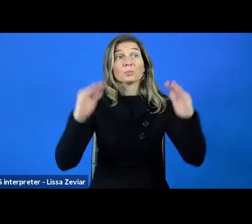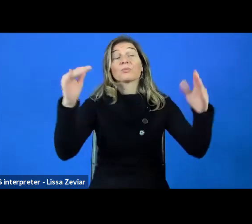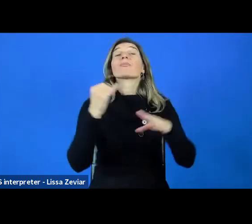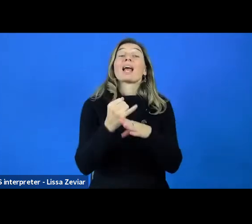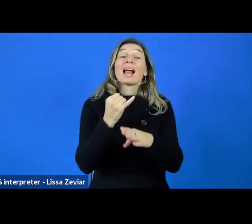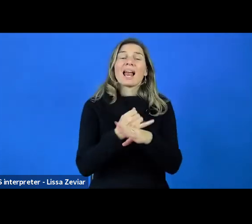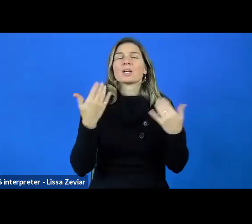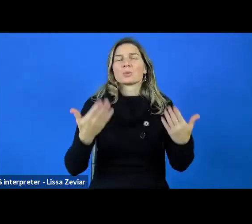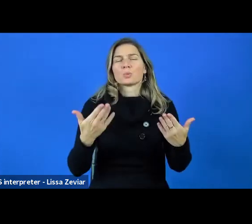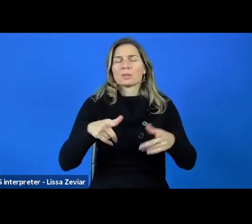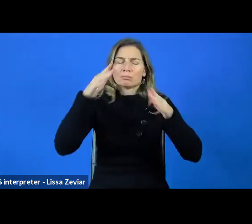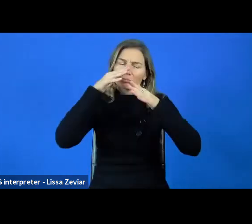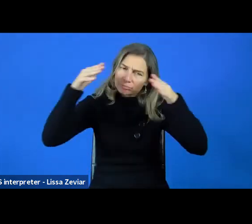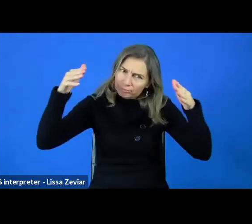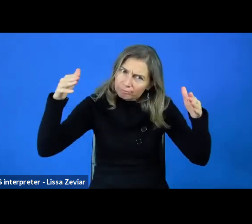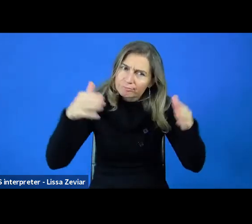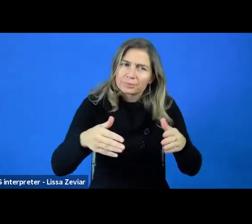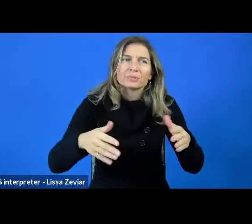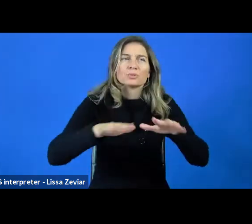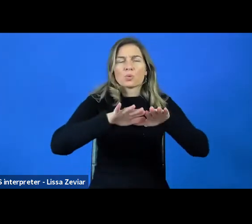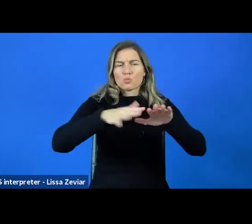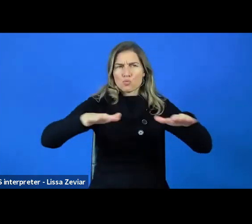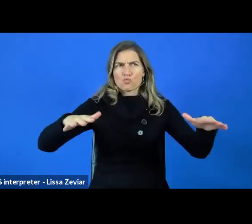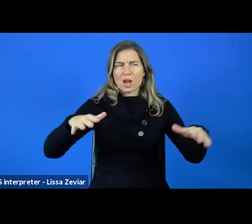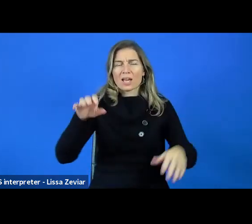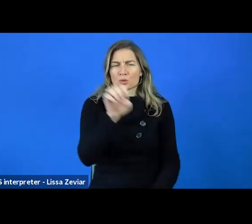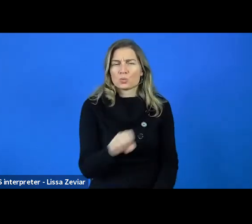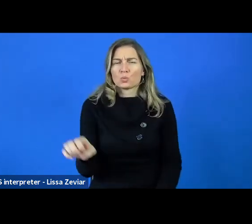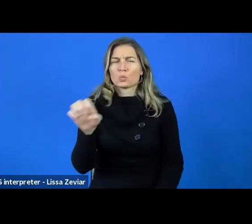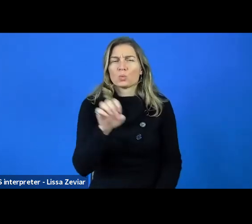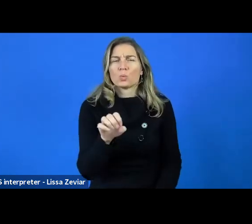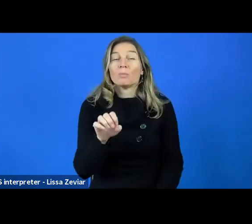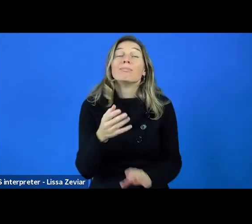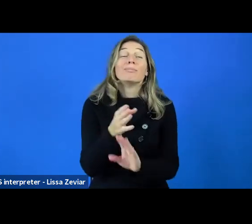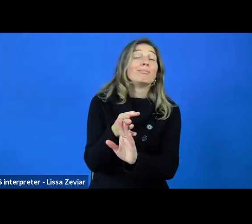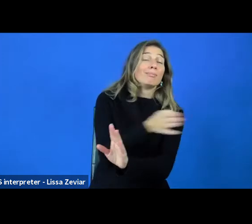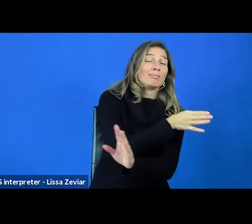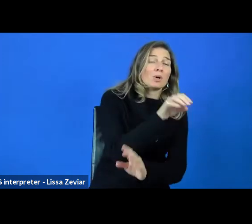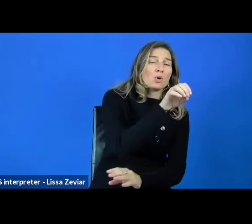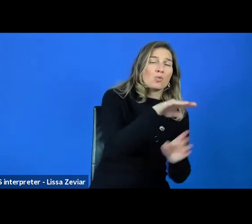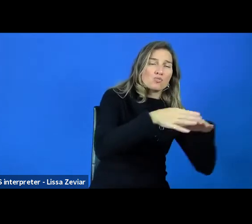it's Horizon Europe, which used to be Horizon 2020, but from this year, it is called Horizon Europe.